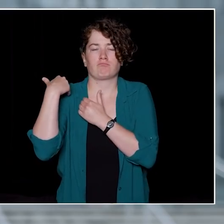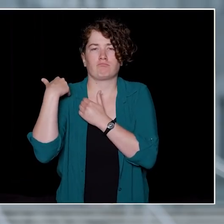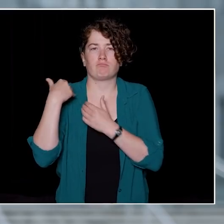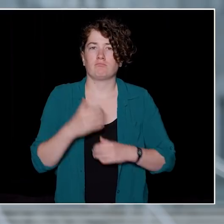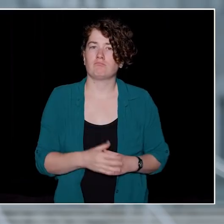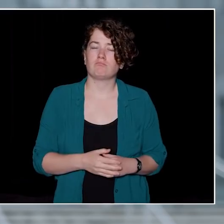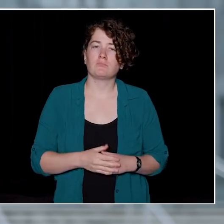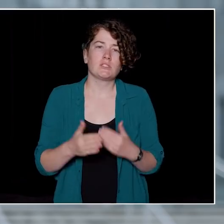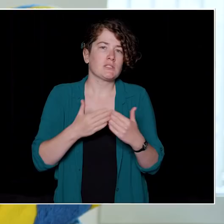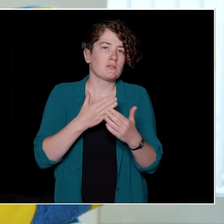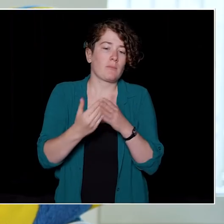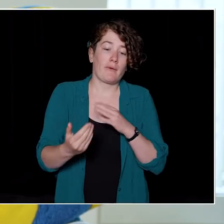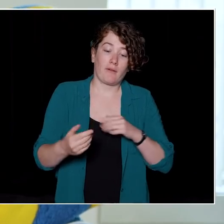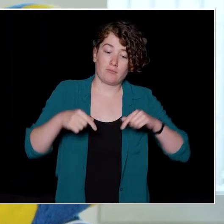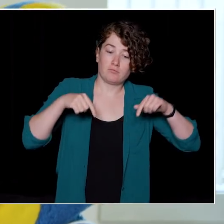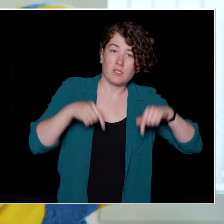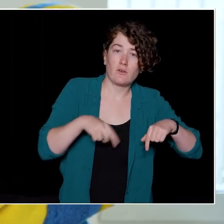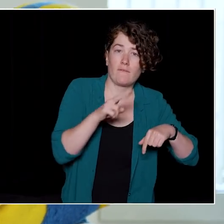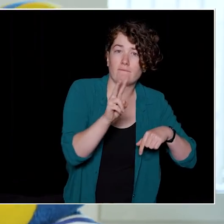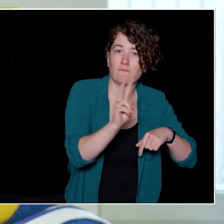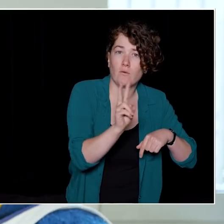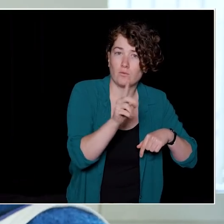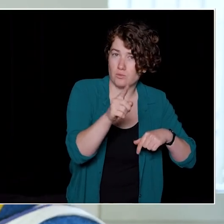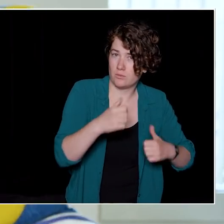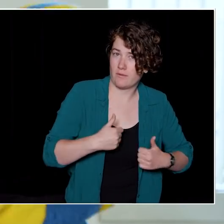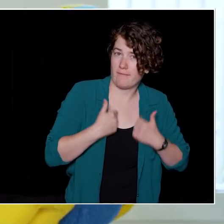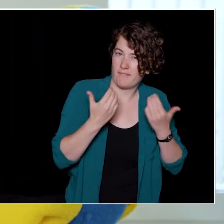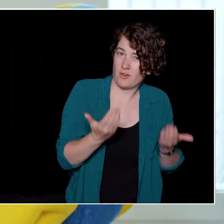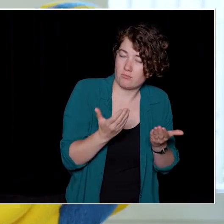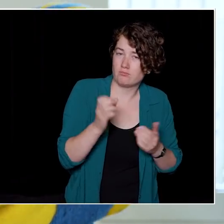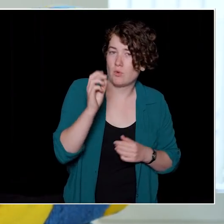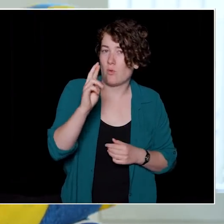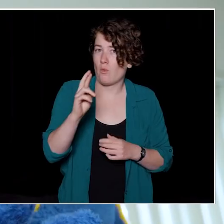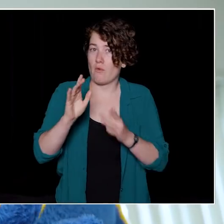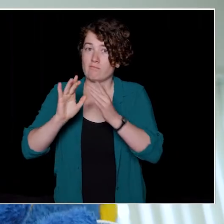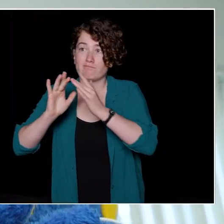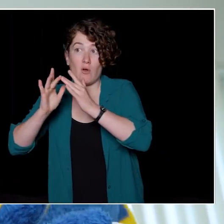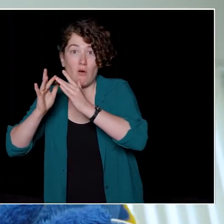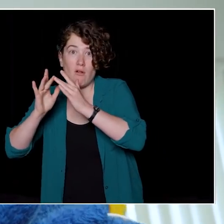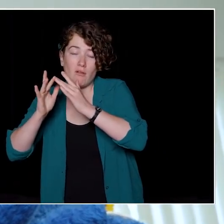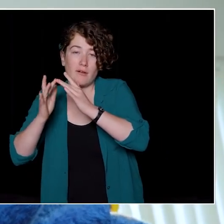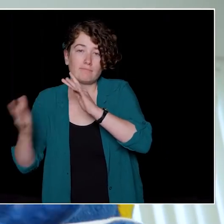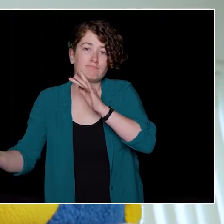Whether you join us this term in Vancouver or virtually, we ask that you abide